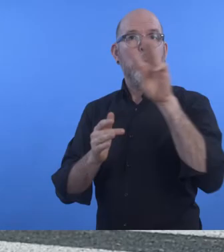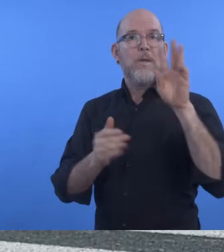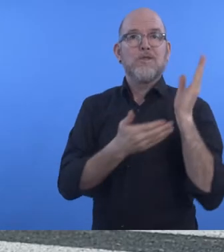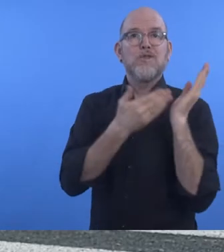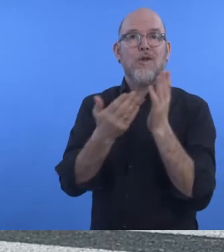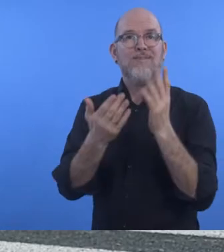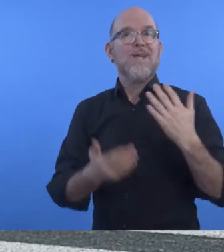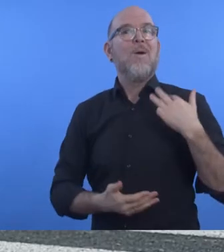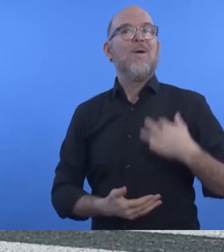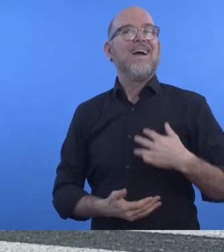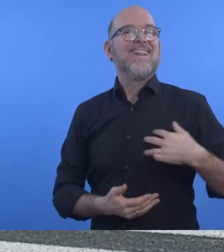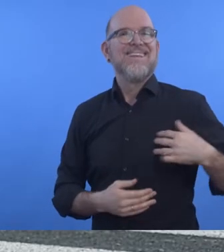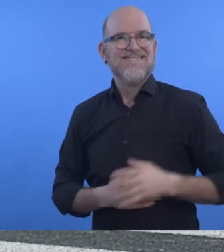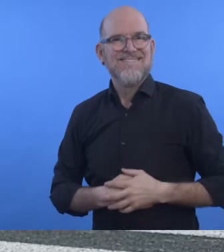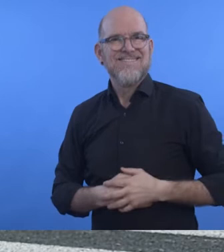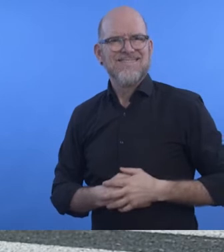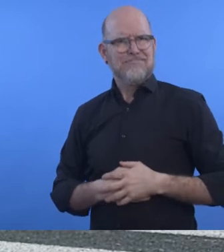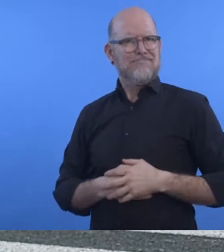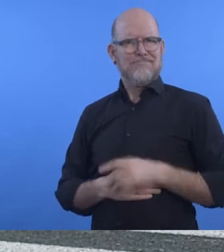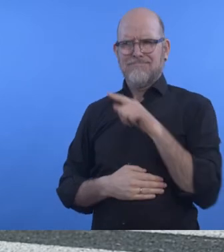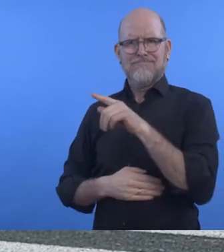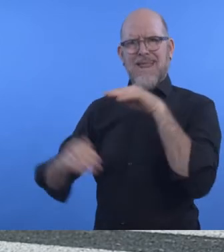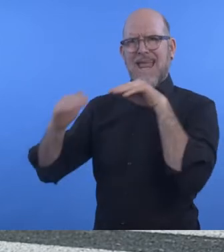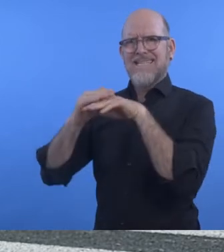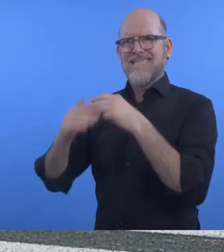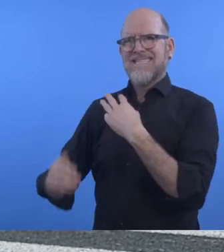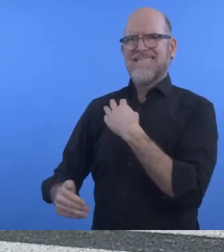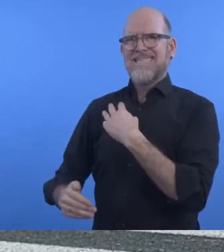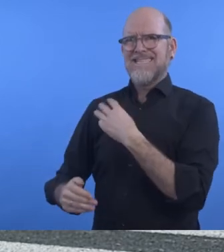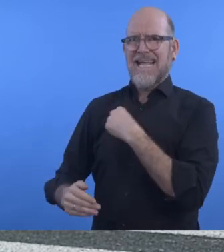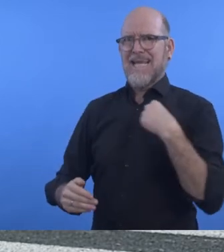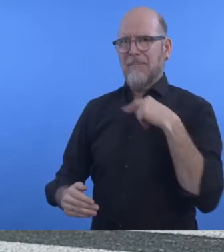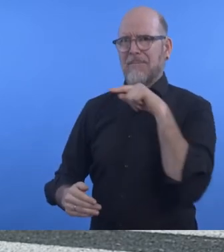Accessible Zagreb is a web/app service of the City of Zagreb from